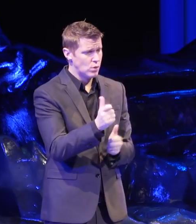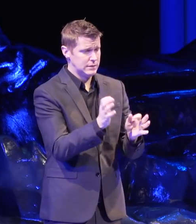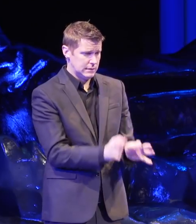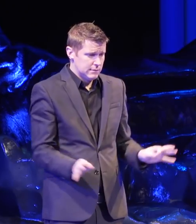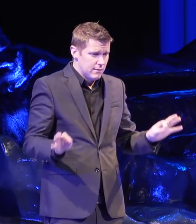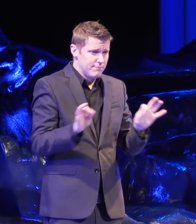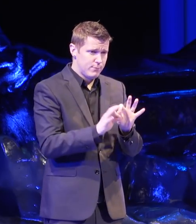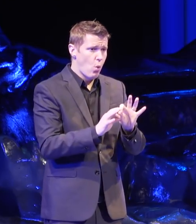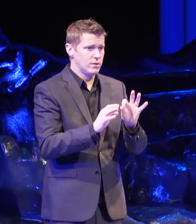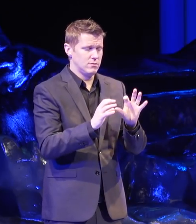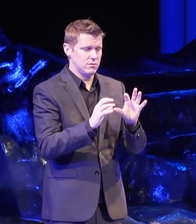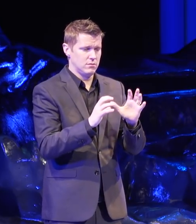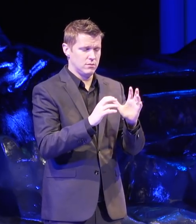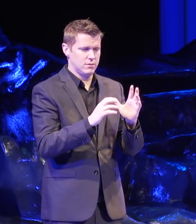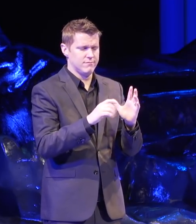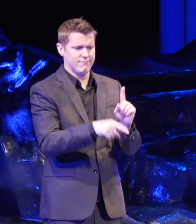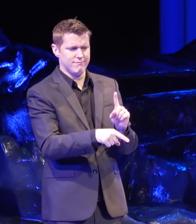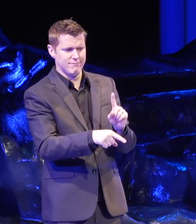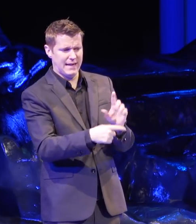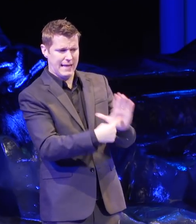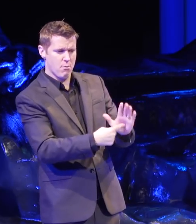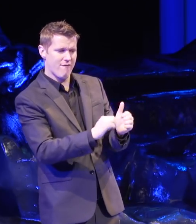in how change happens and that is this.